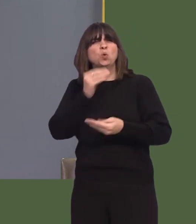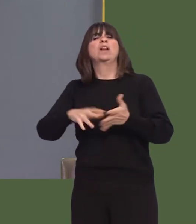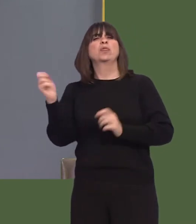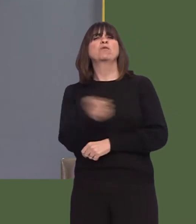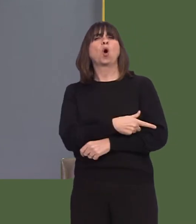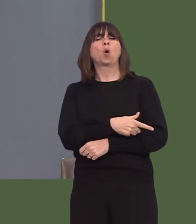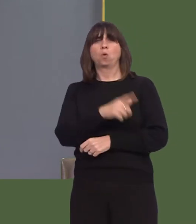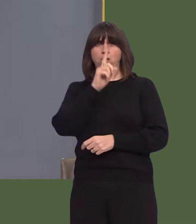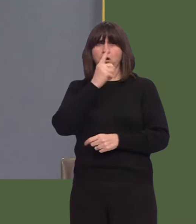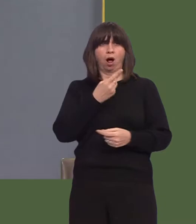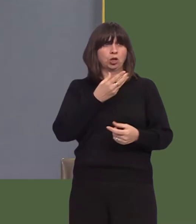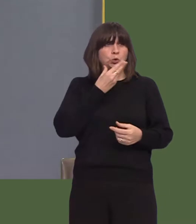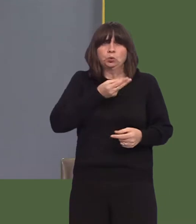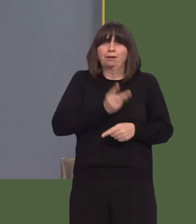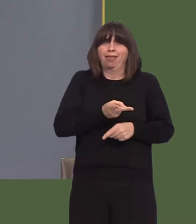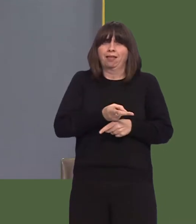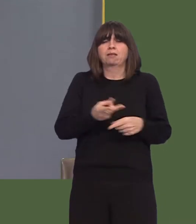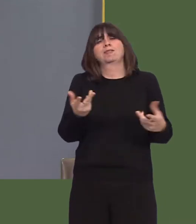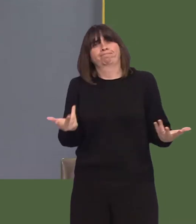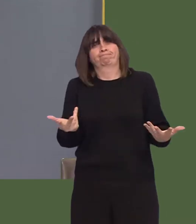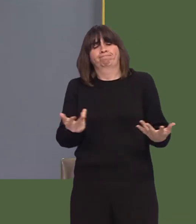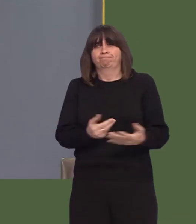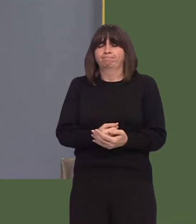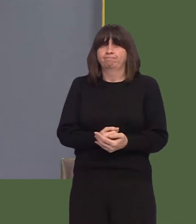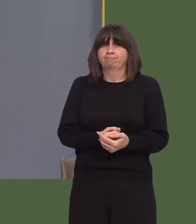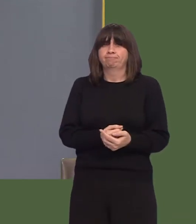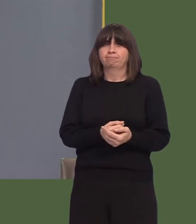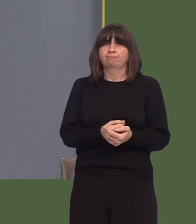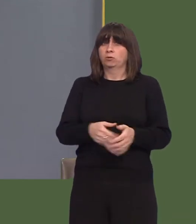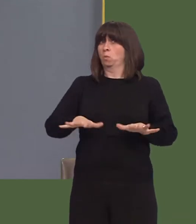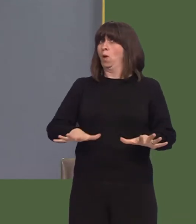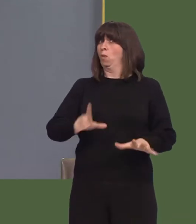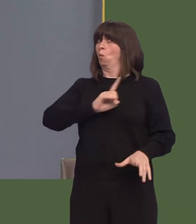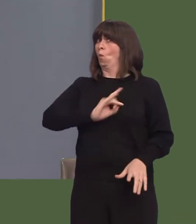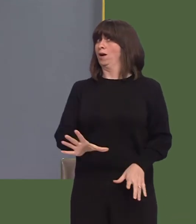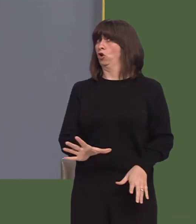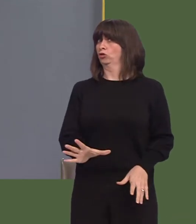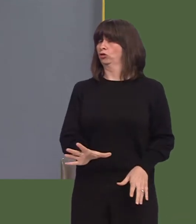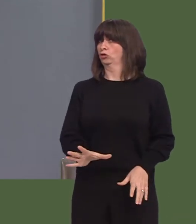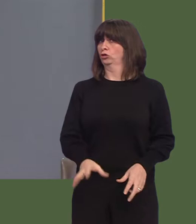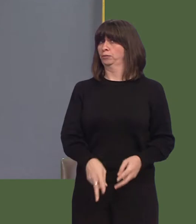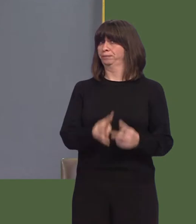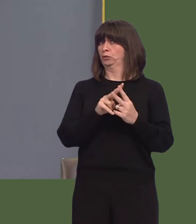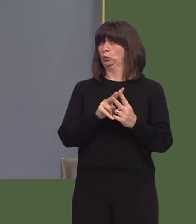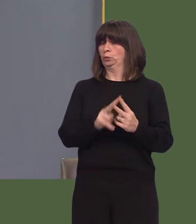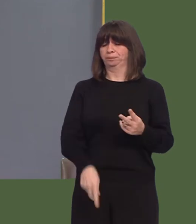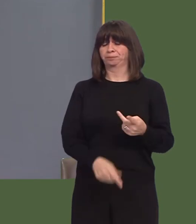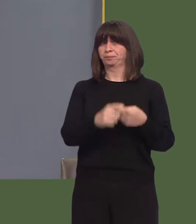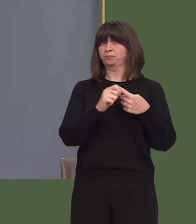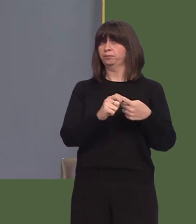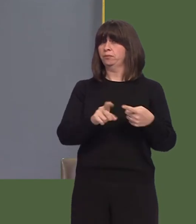So, could we take this as an opportunity maybe, here in Wales, to do two things: one, to reduce